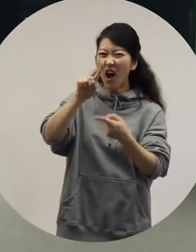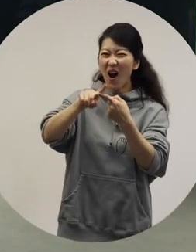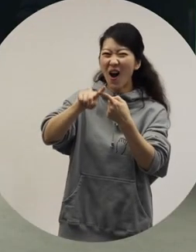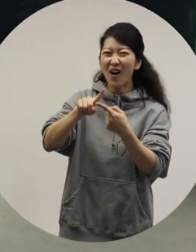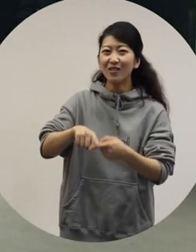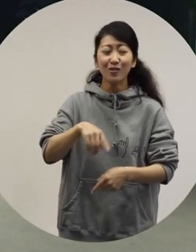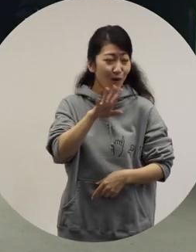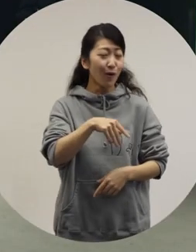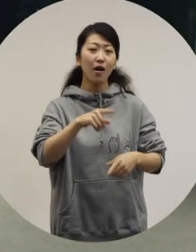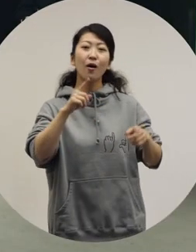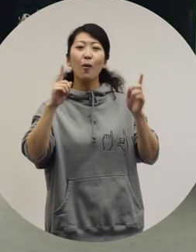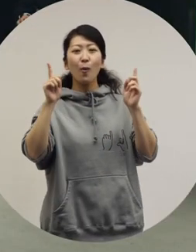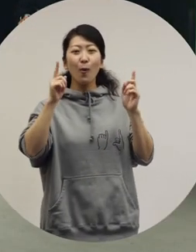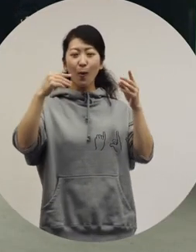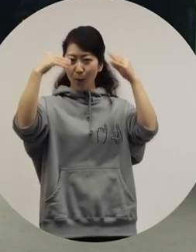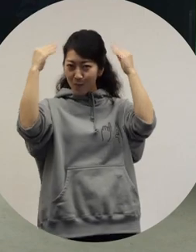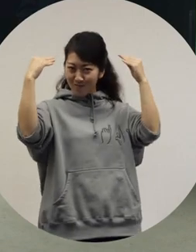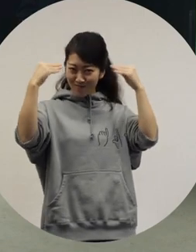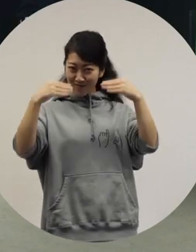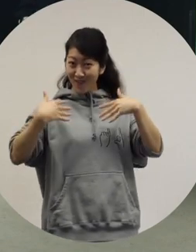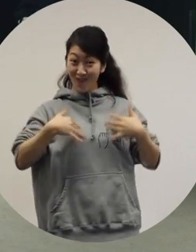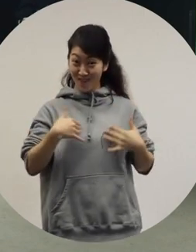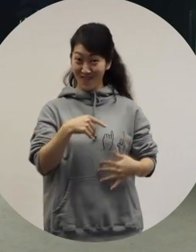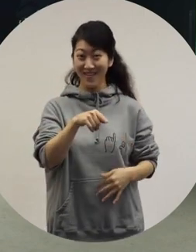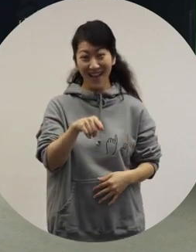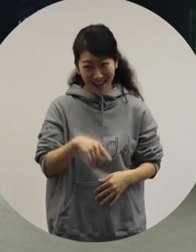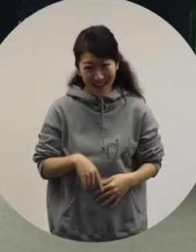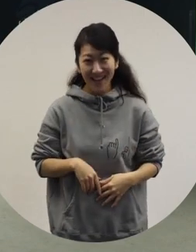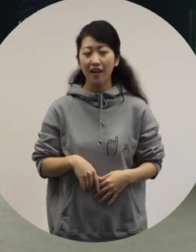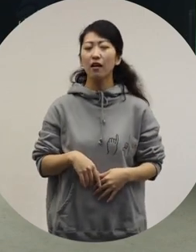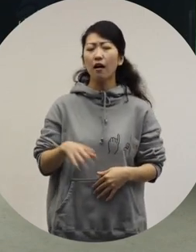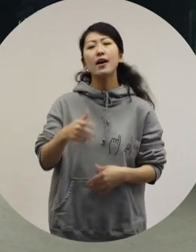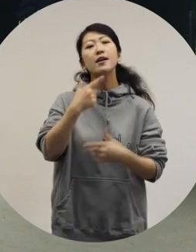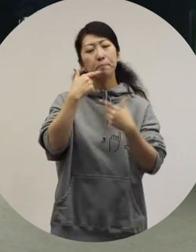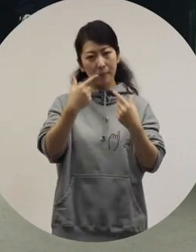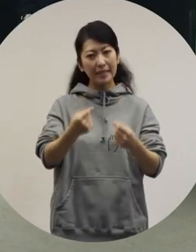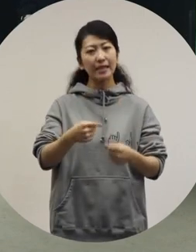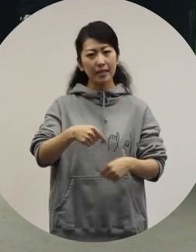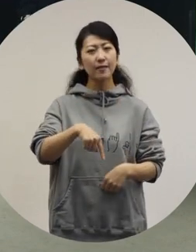[Ryuchell] Right. She enjoyed adding a playful touch. So I mean...